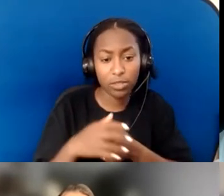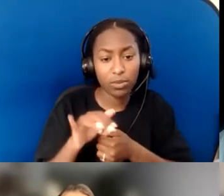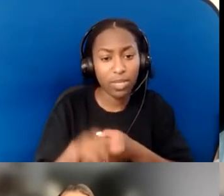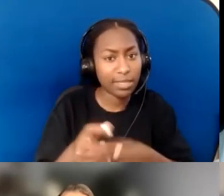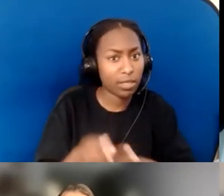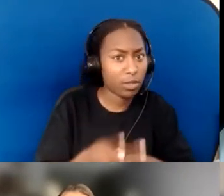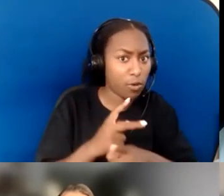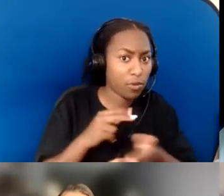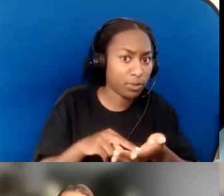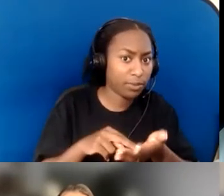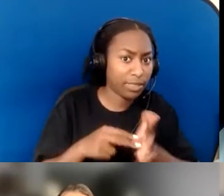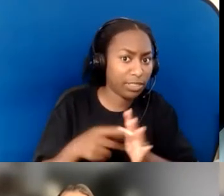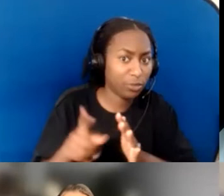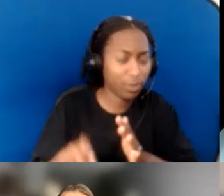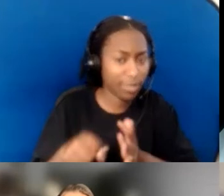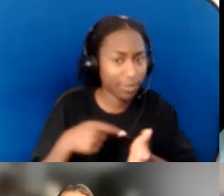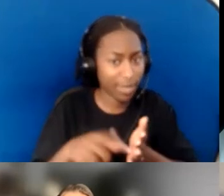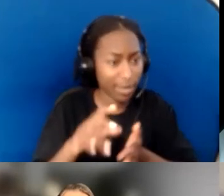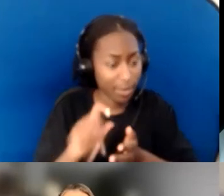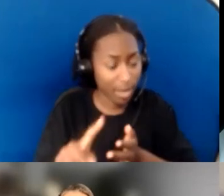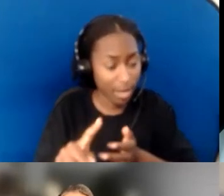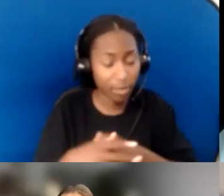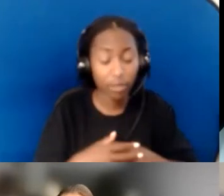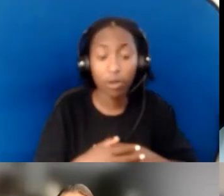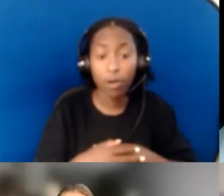There is another grant called the Flourishing Churches grant